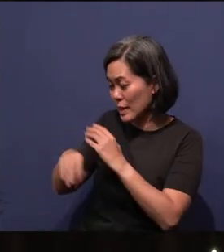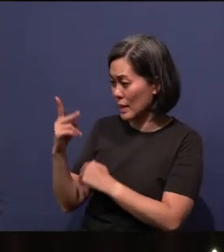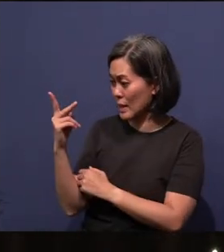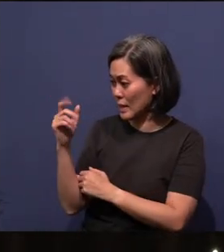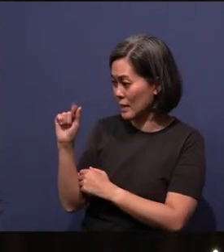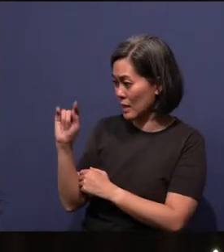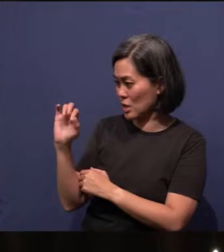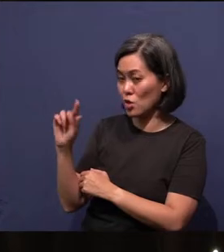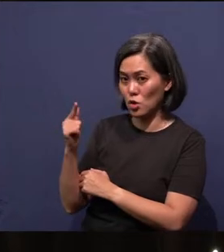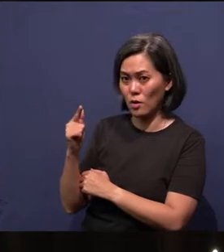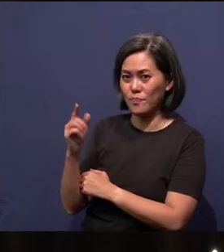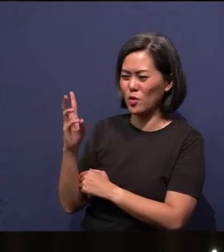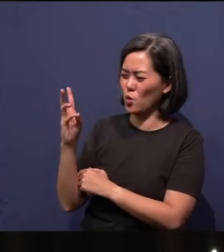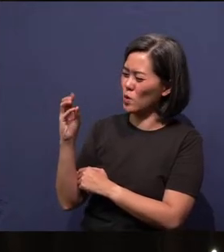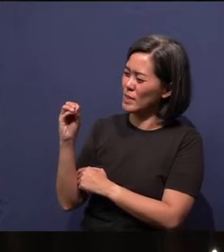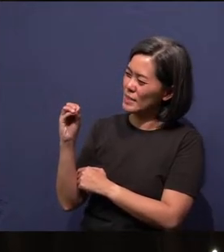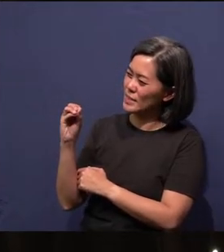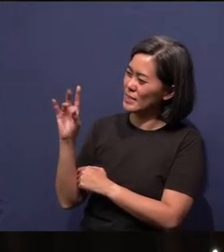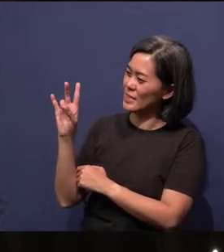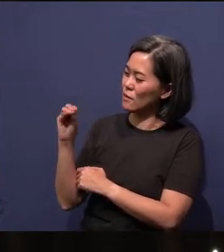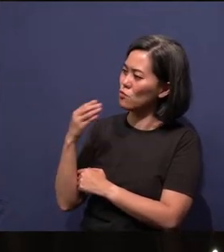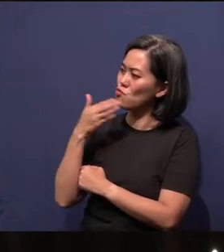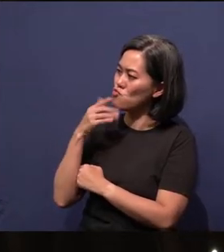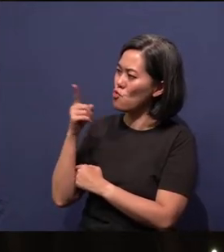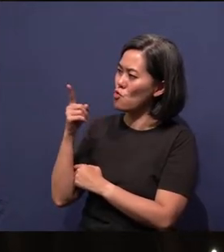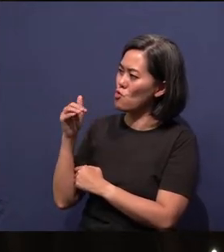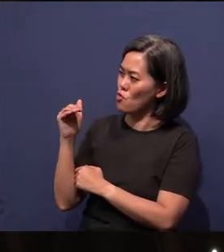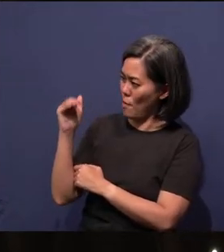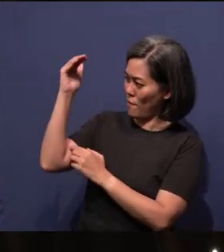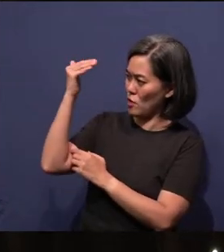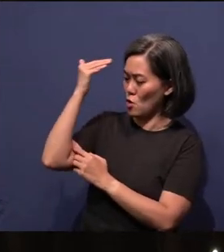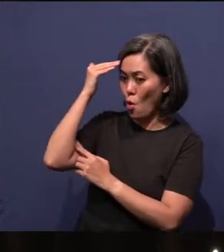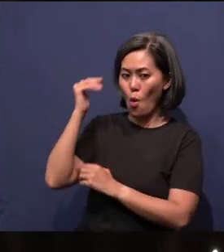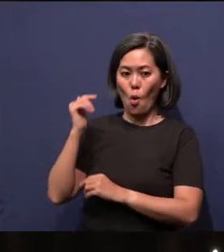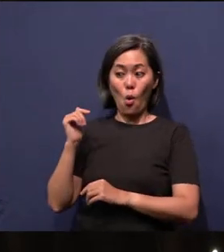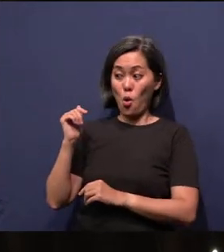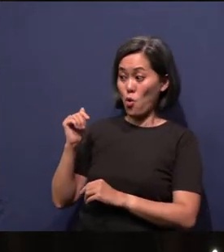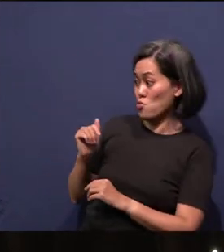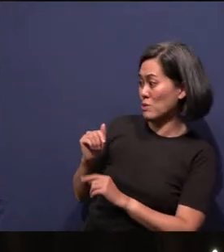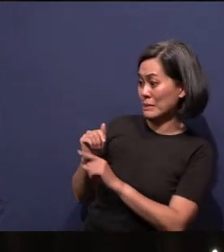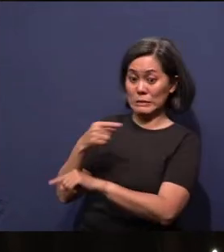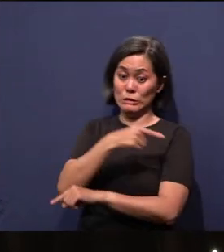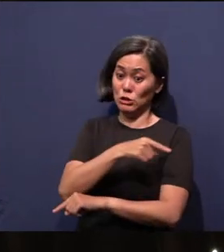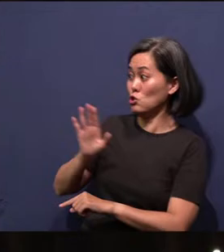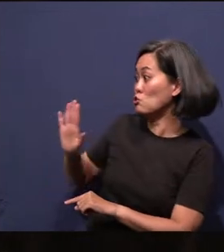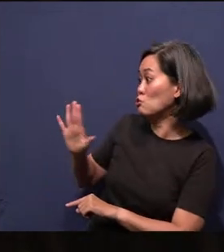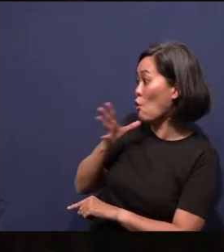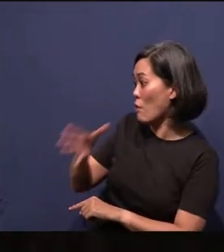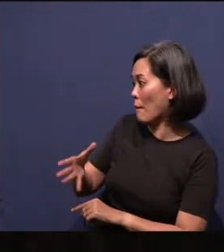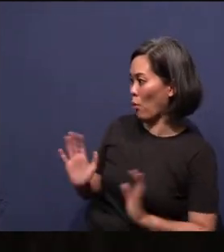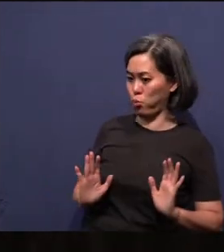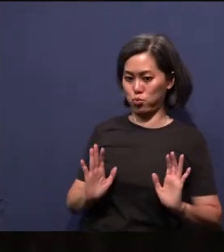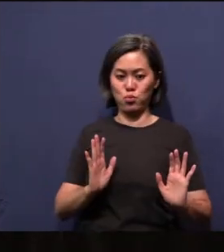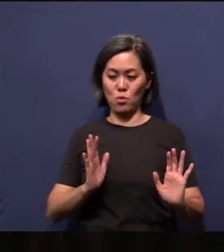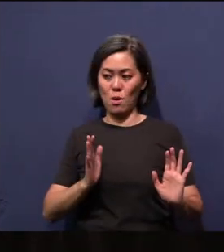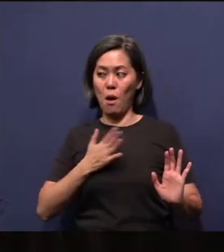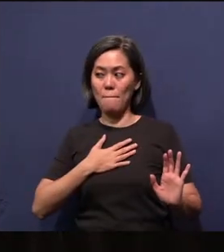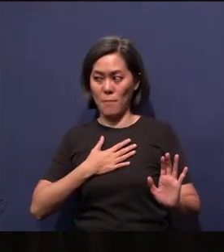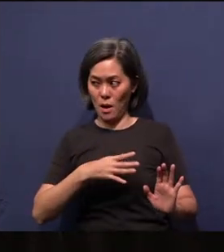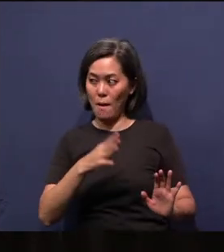sixties and seventies and they’ll say, “Aiyoh! Yapko Jinyo is your grandmother?” And they say, “My mother remembered her!” That's